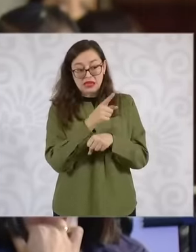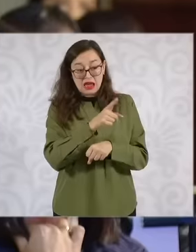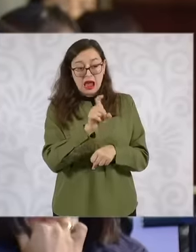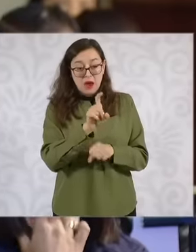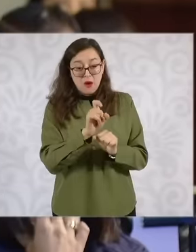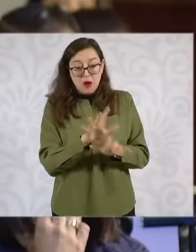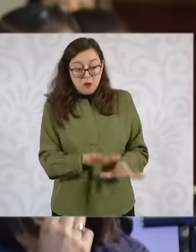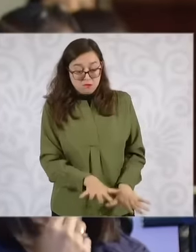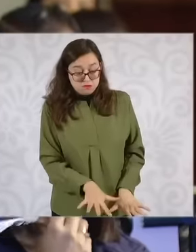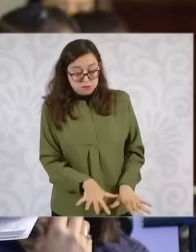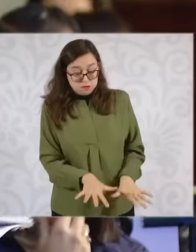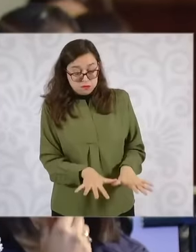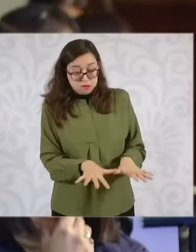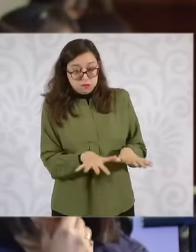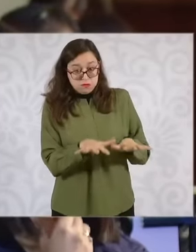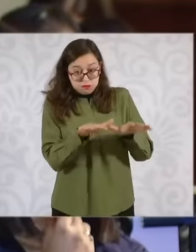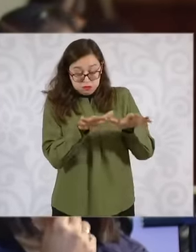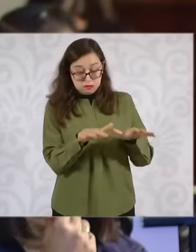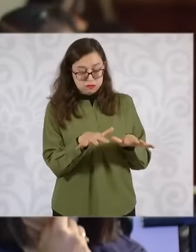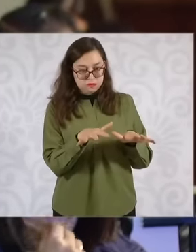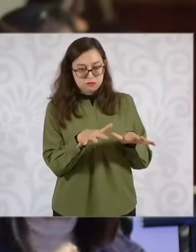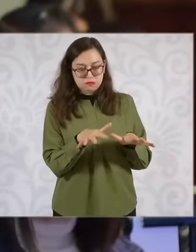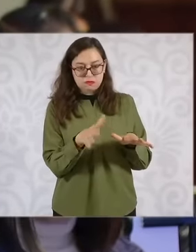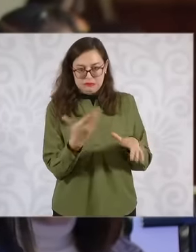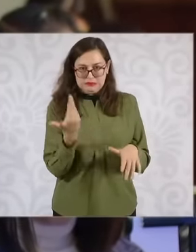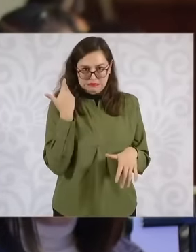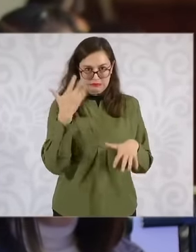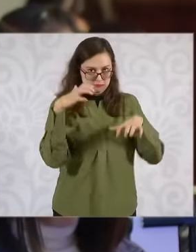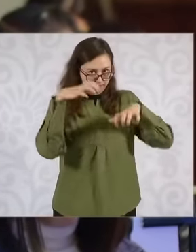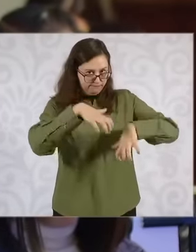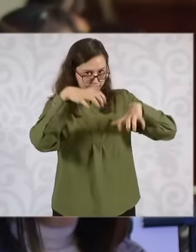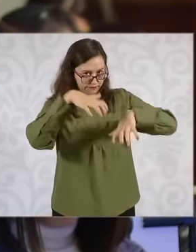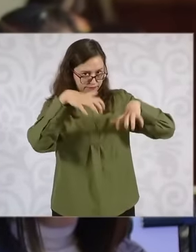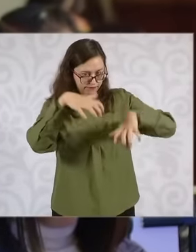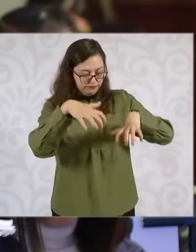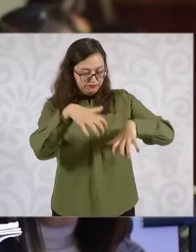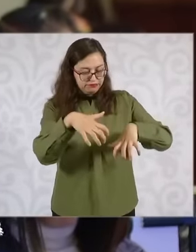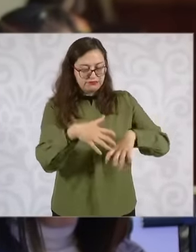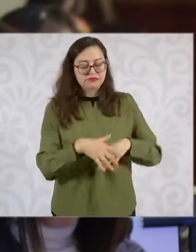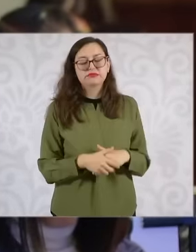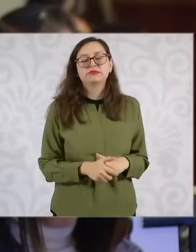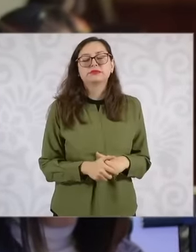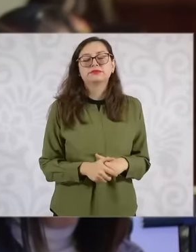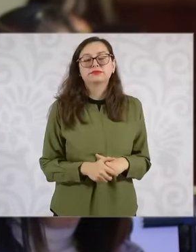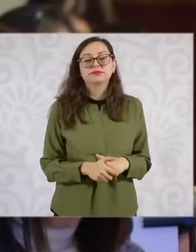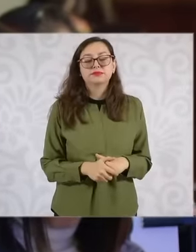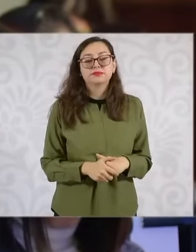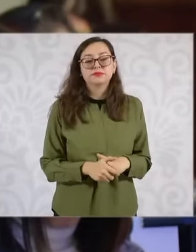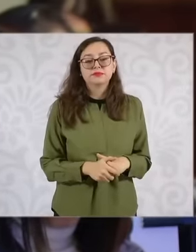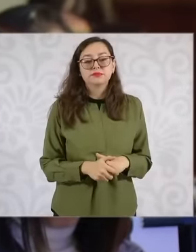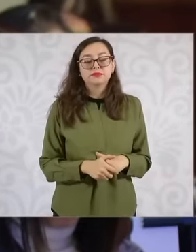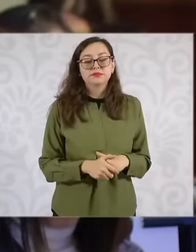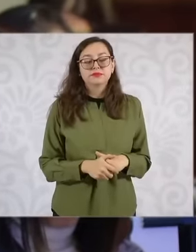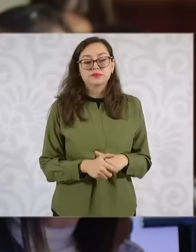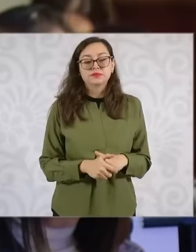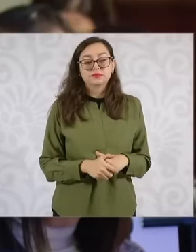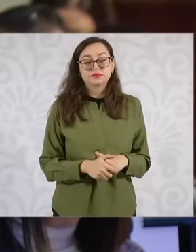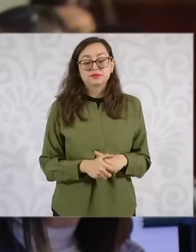with Eh Well, in past times of these rainy seasons in past weeks, they said